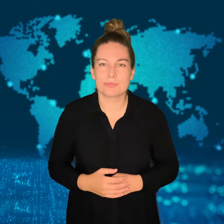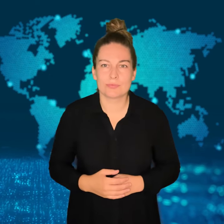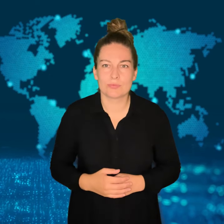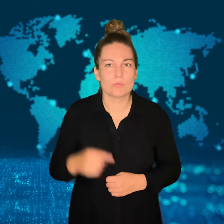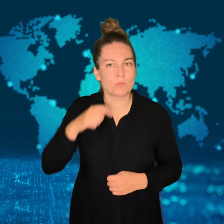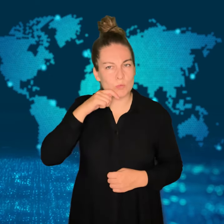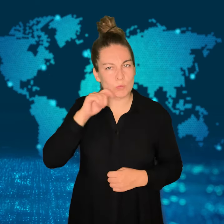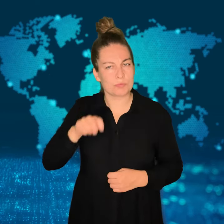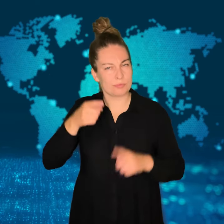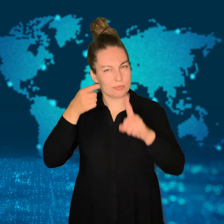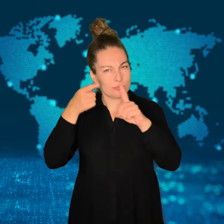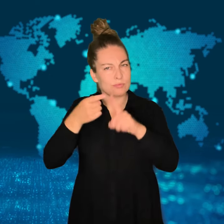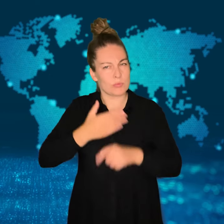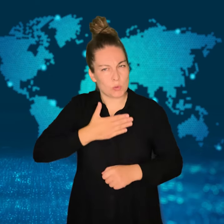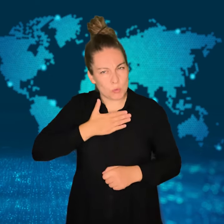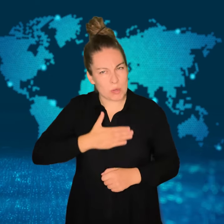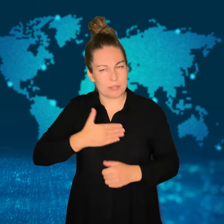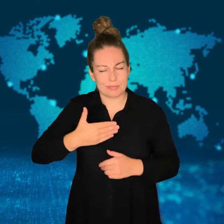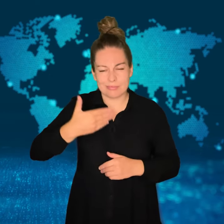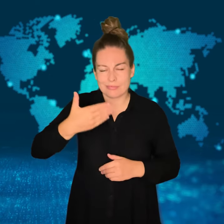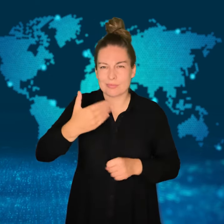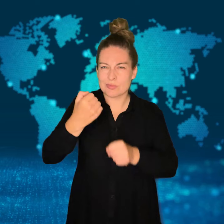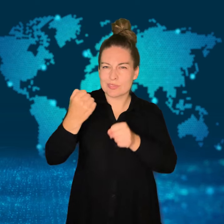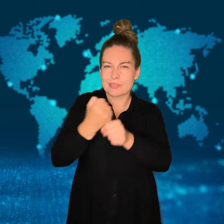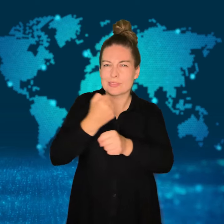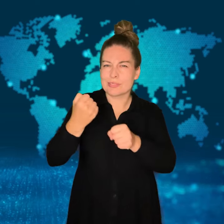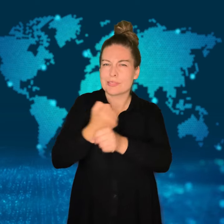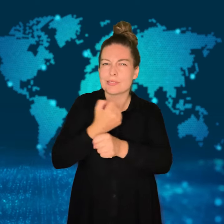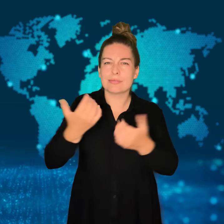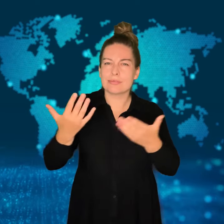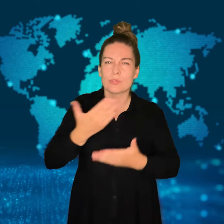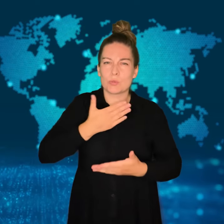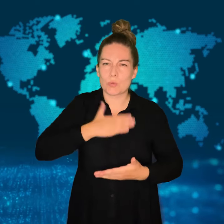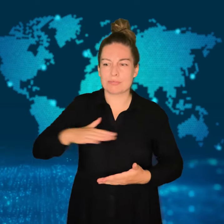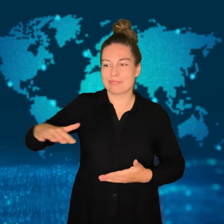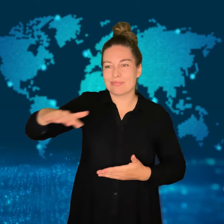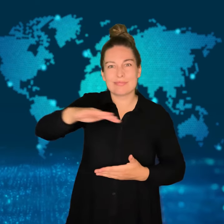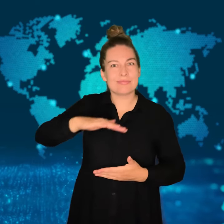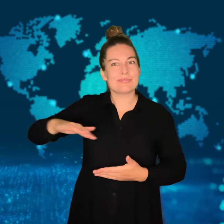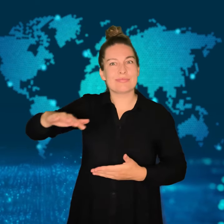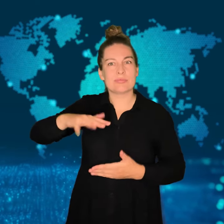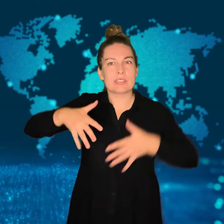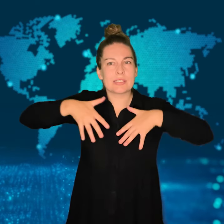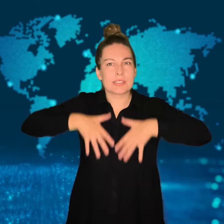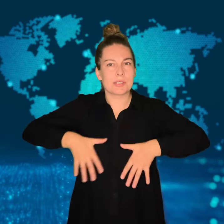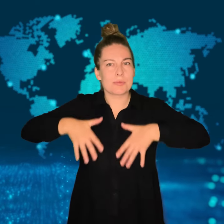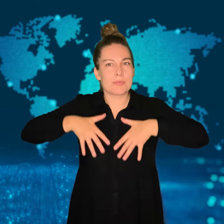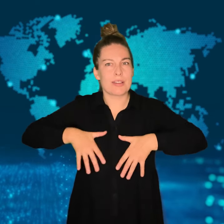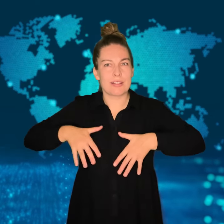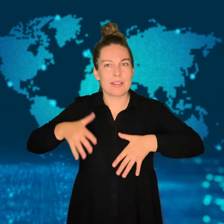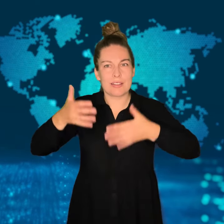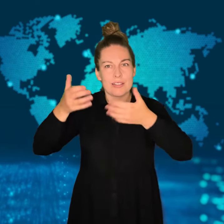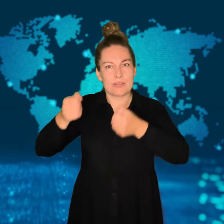An anti aircraft missile is launched, and the jet leaves the area.